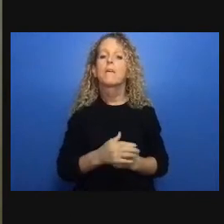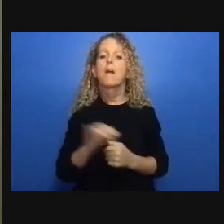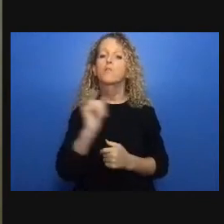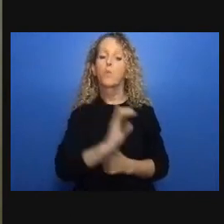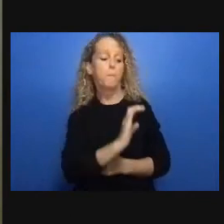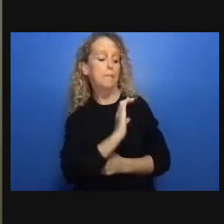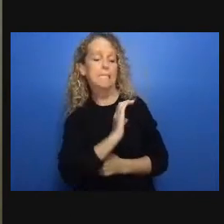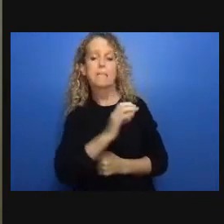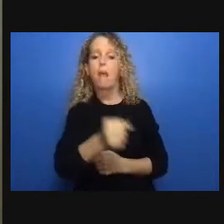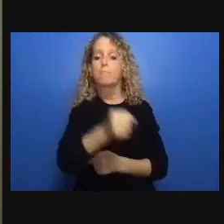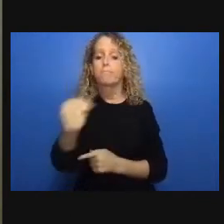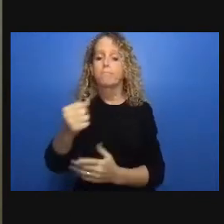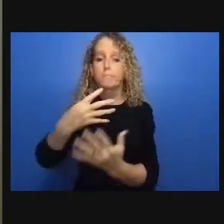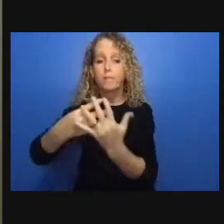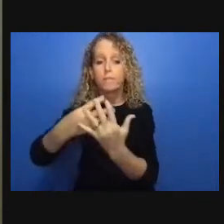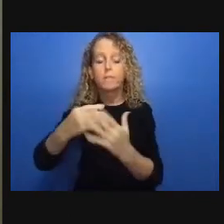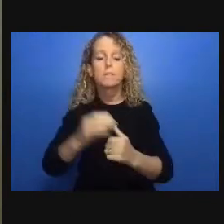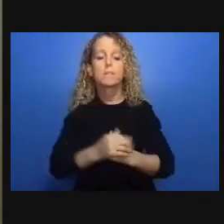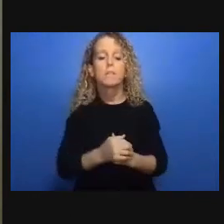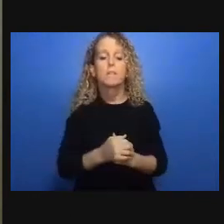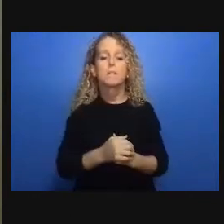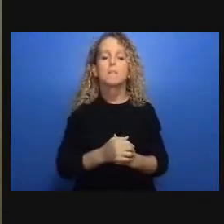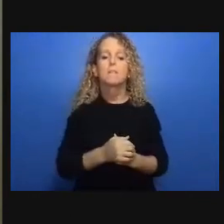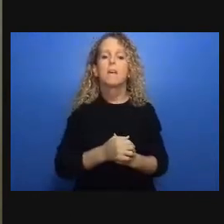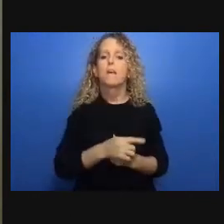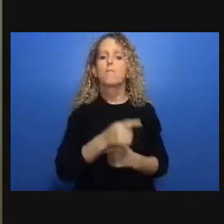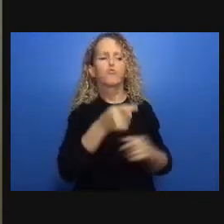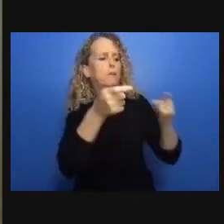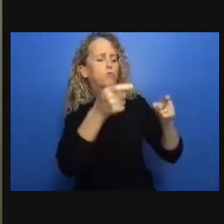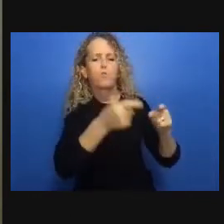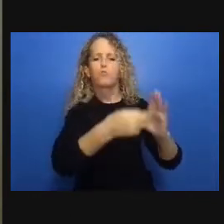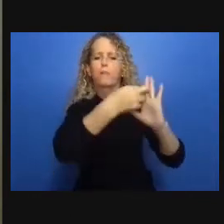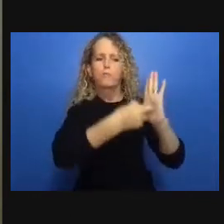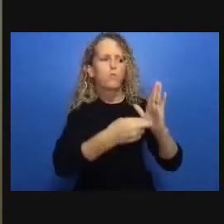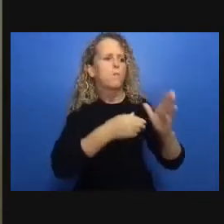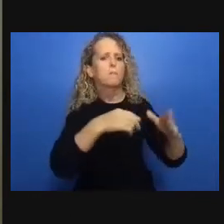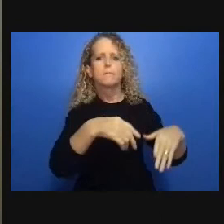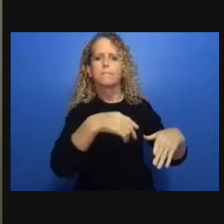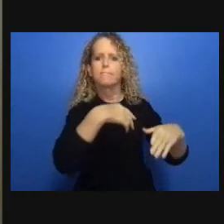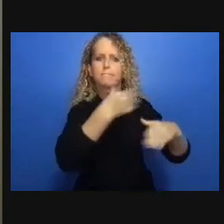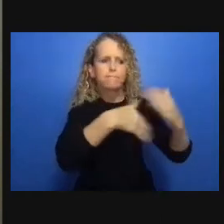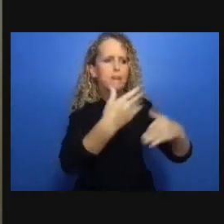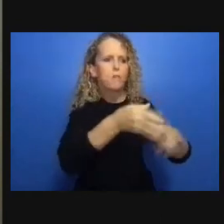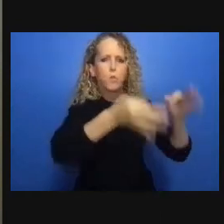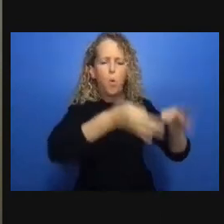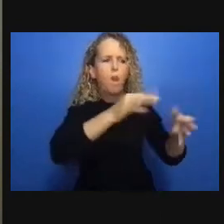and a lot of the supports that existed during and that were providing were provided during the